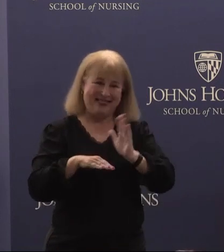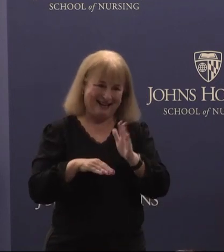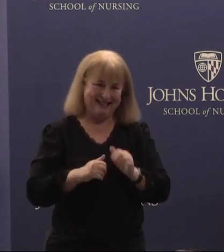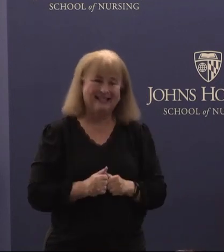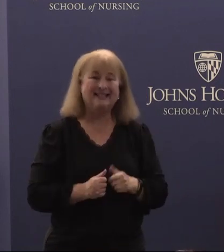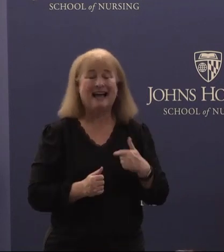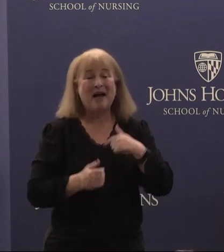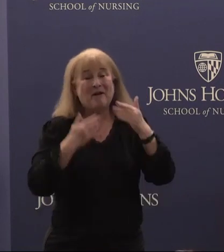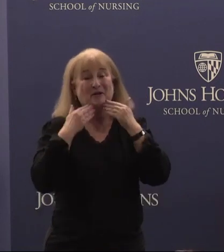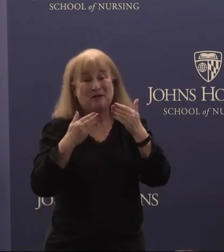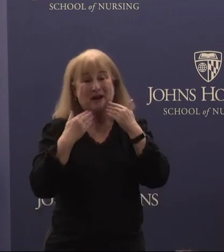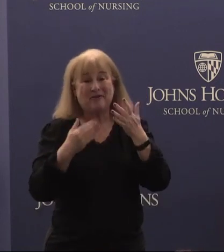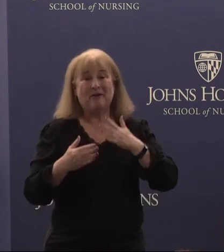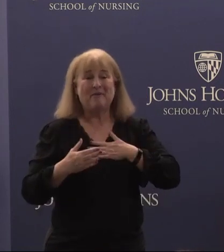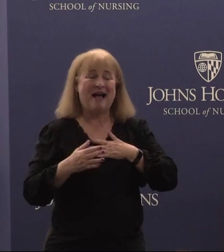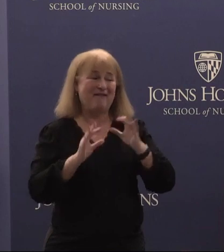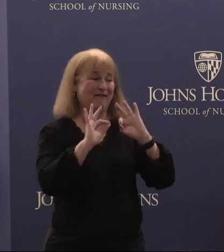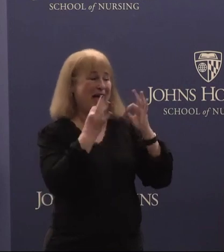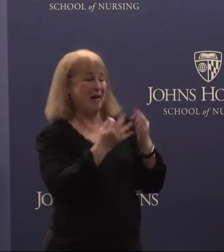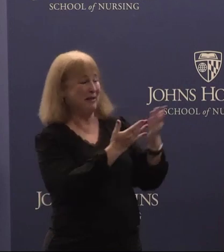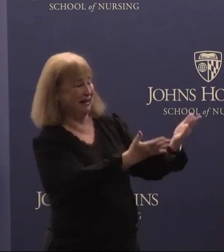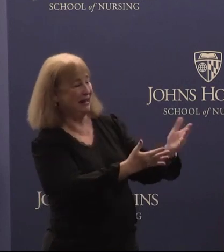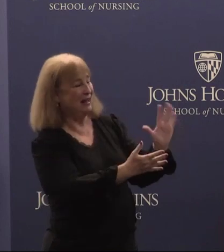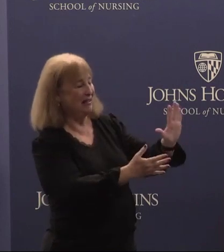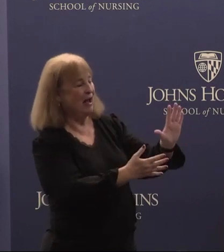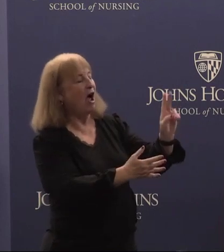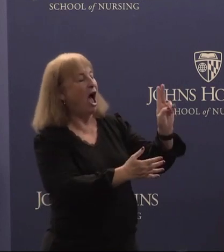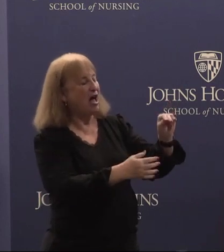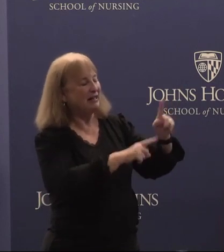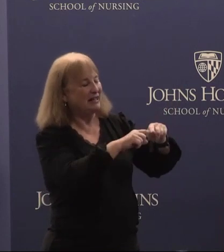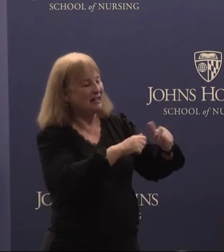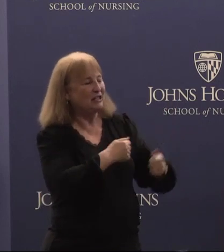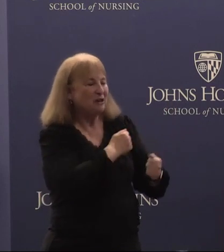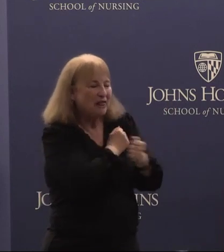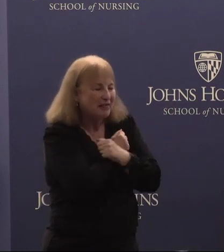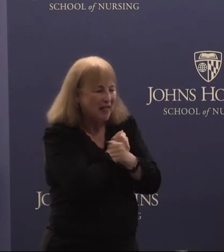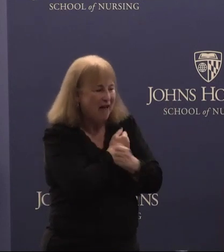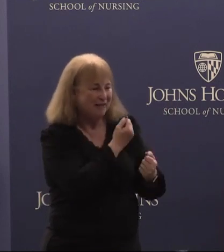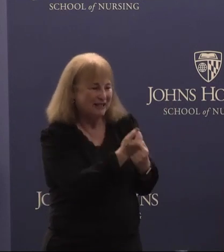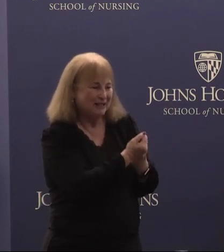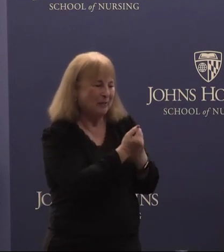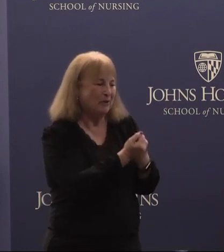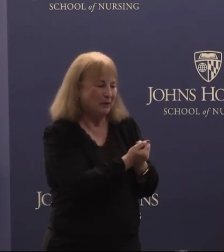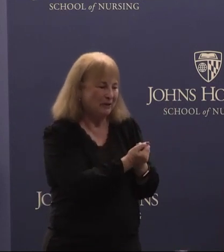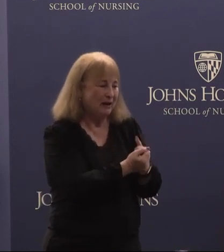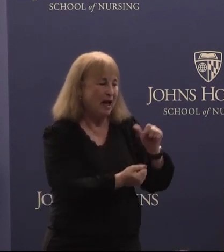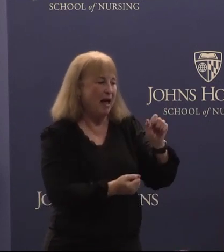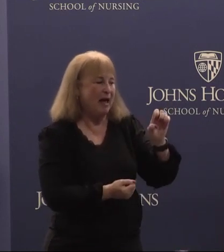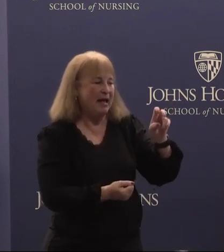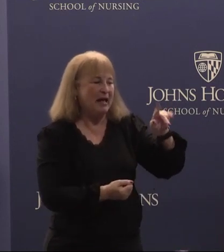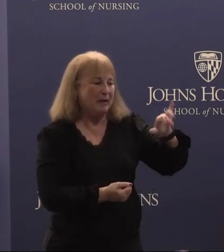I am grateful for my family, their unconditional love and support Amelia and Owen, you always keep